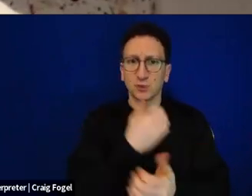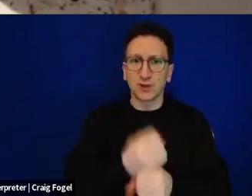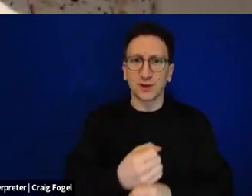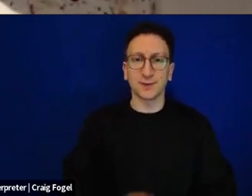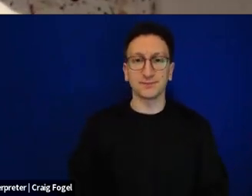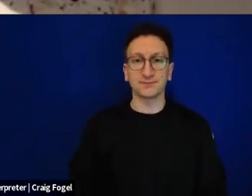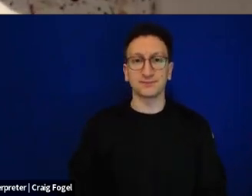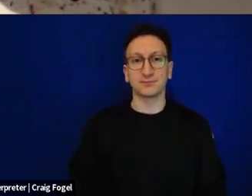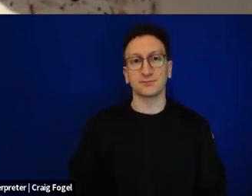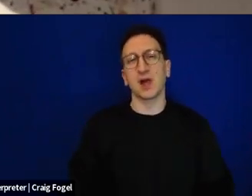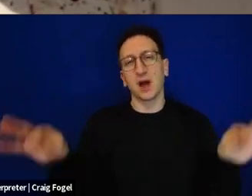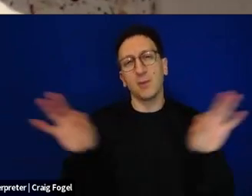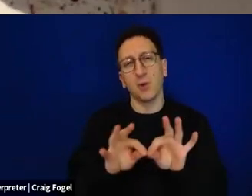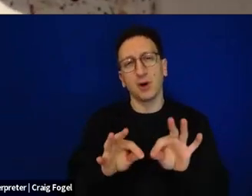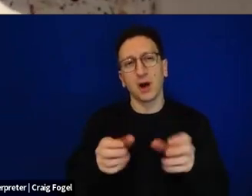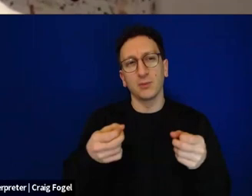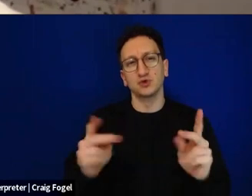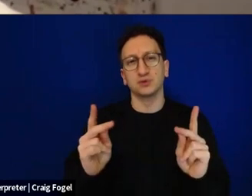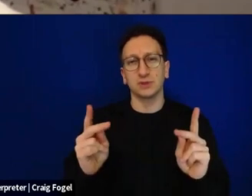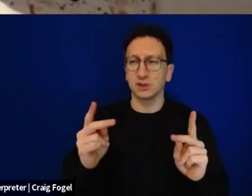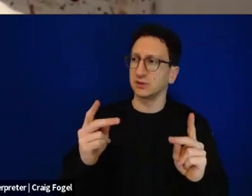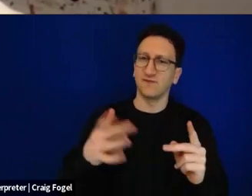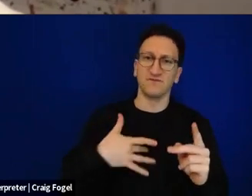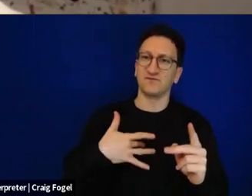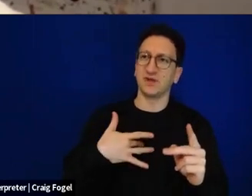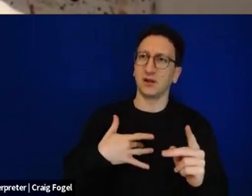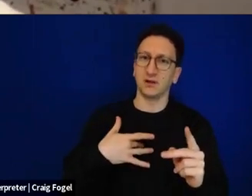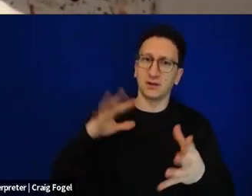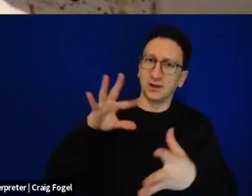will give us the sense of connection to a Jewish story that resonates more deeply